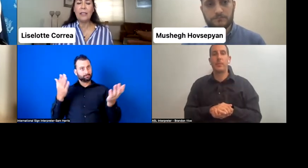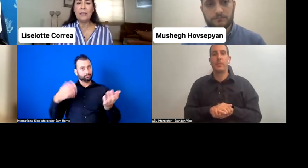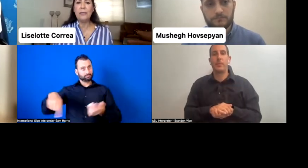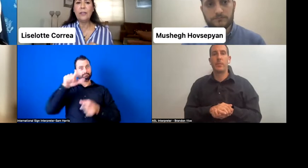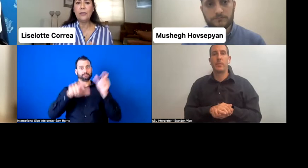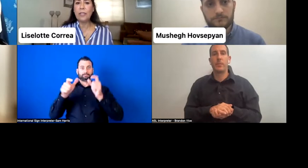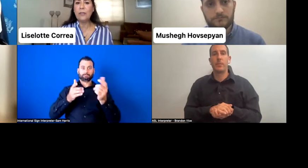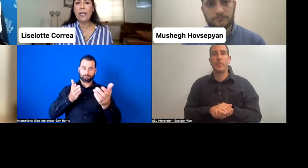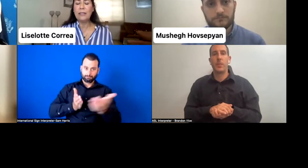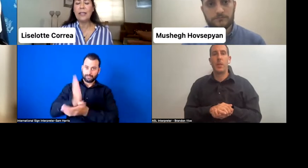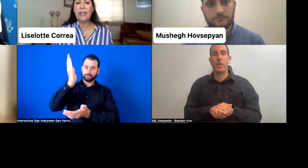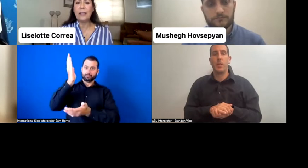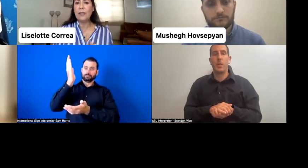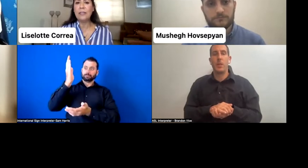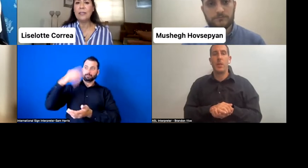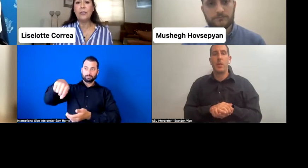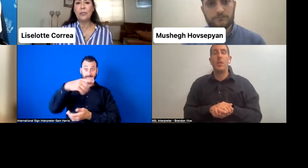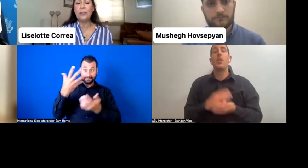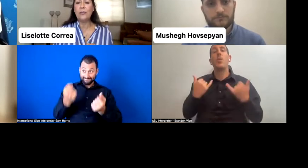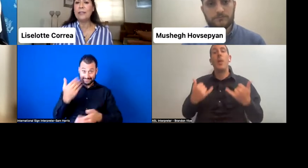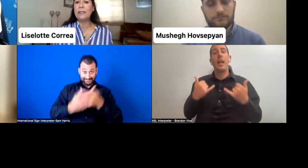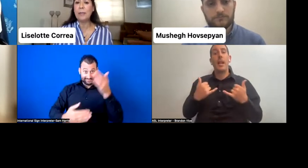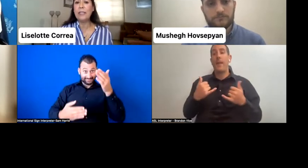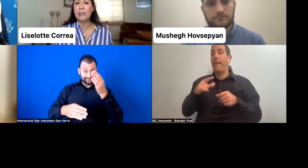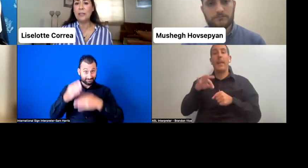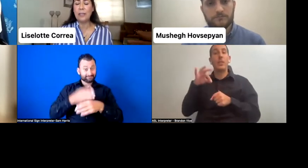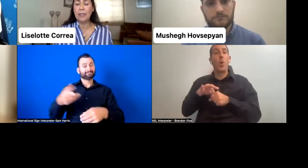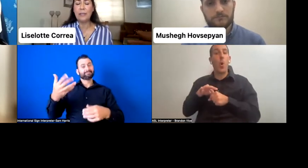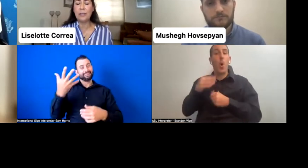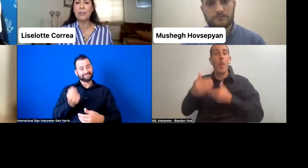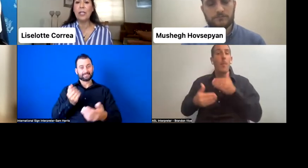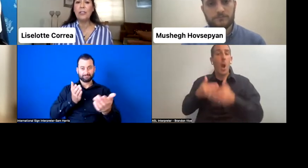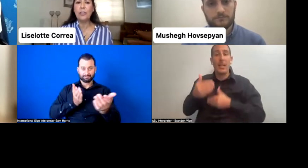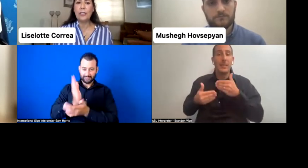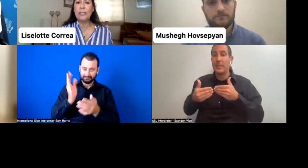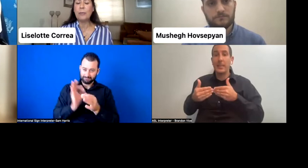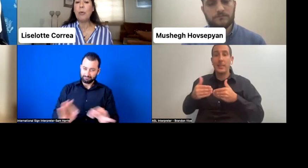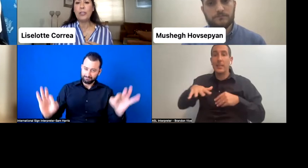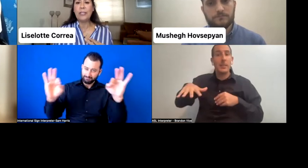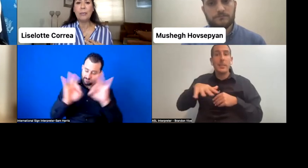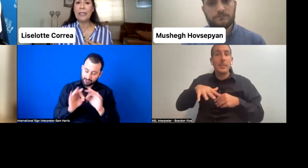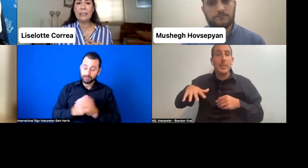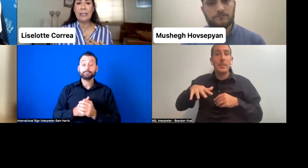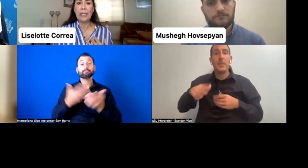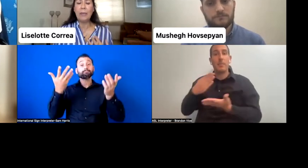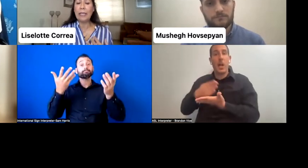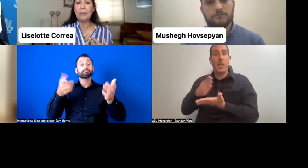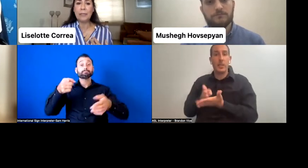it's fair to recognize that electoral institutions face limitations such as budget availability